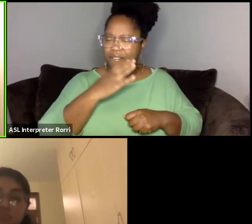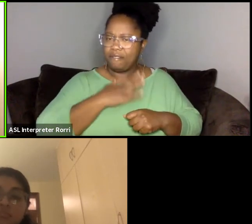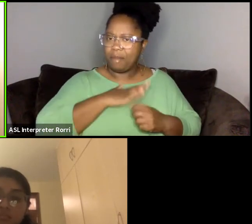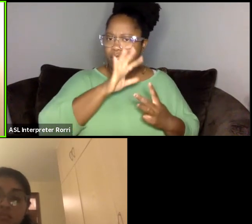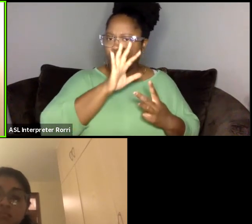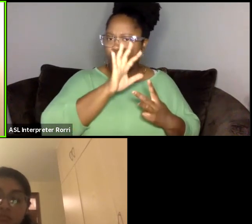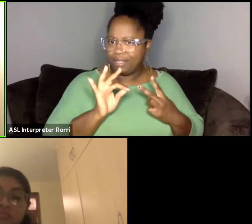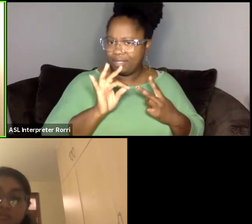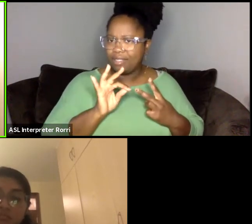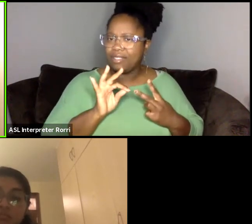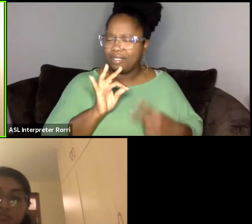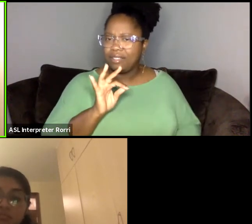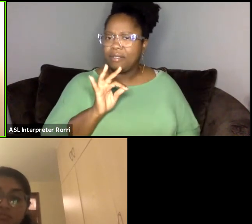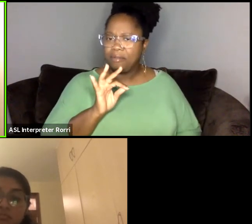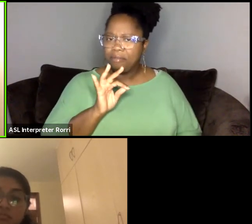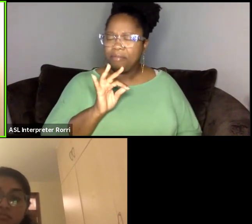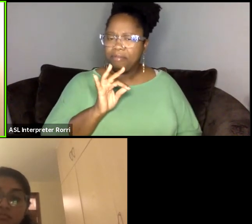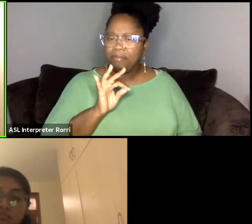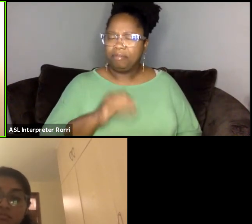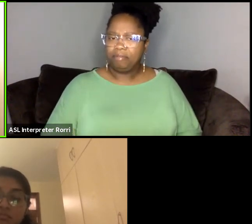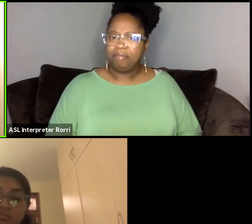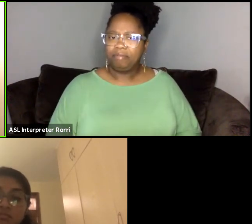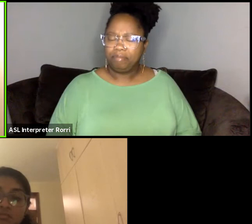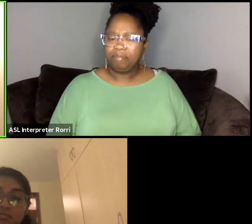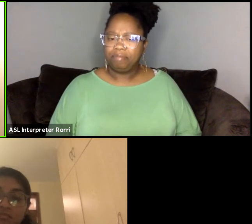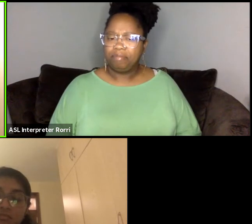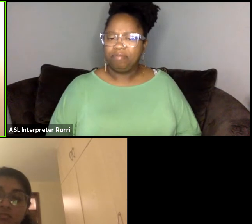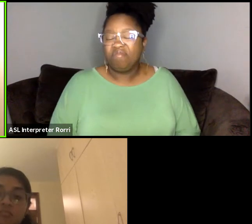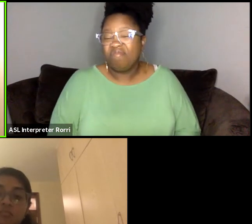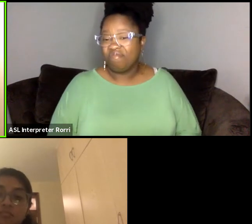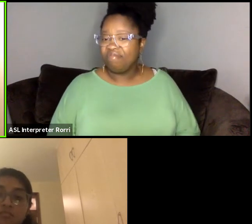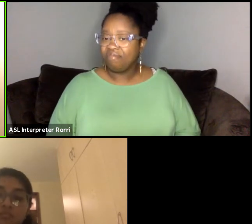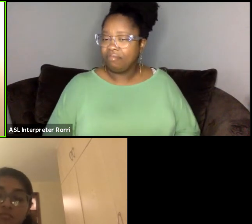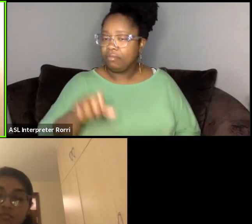And so, so yeah, and directing that play